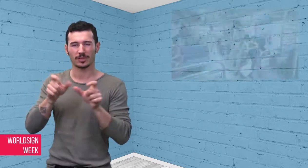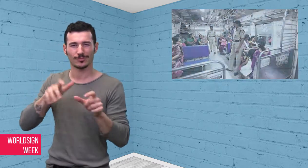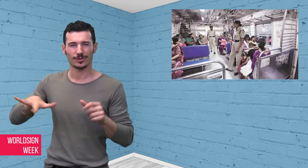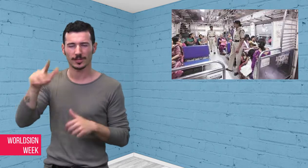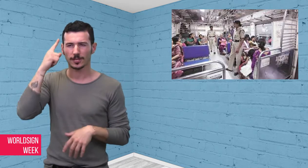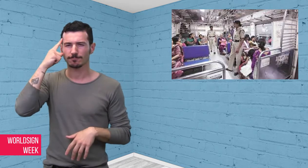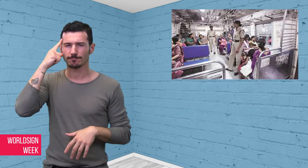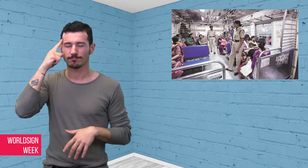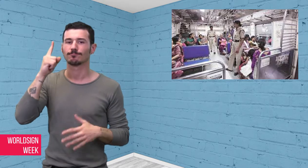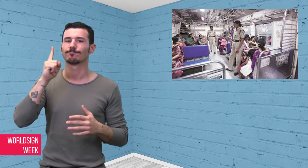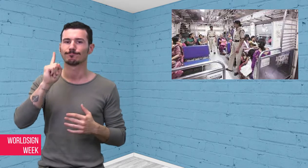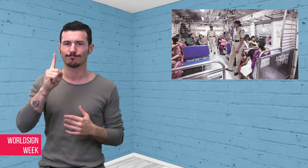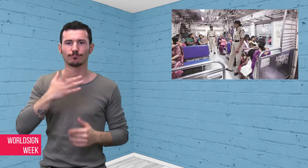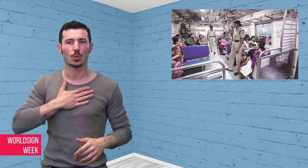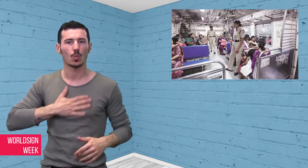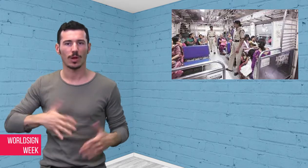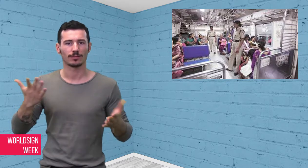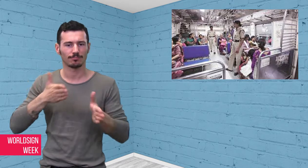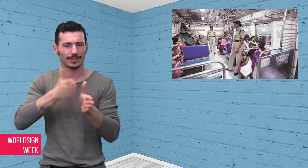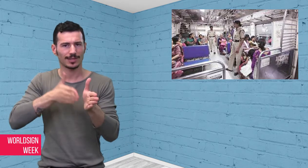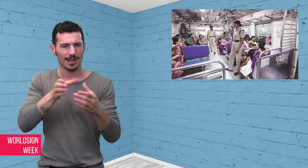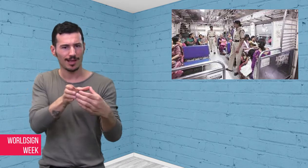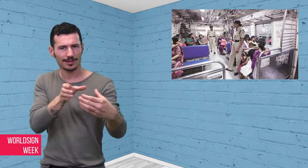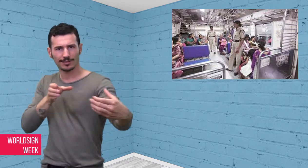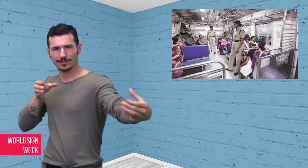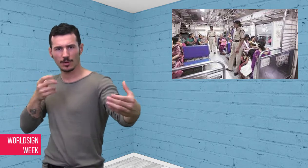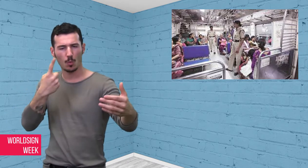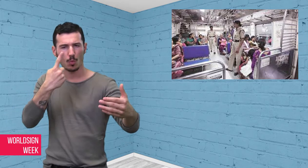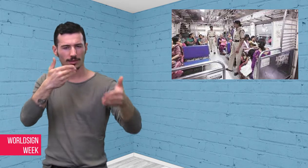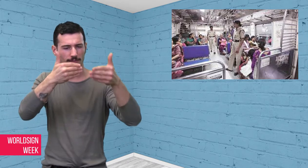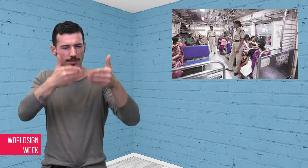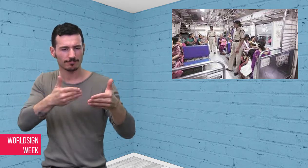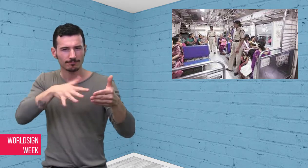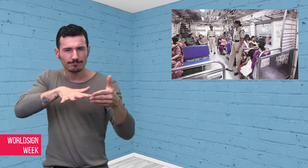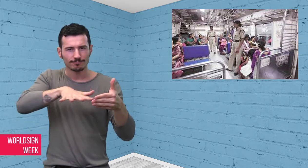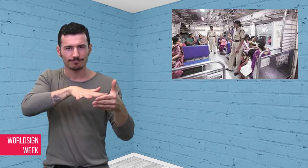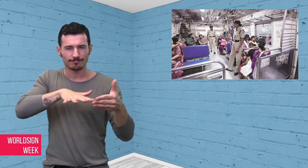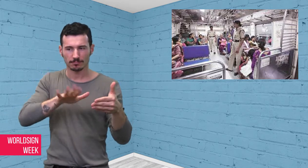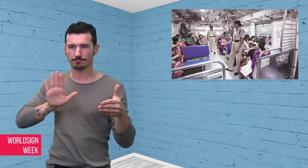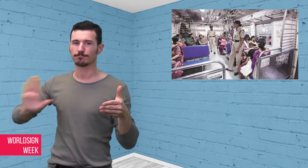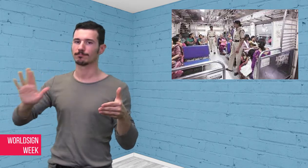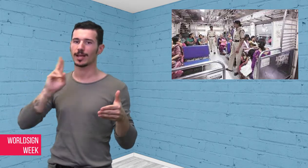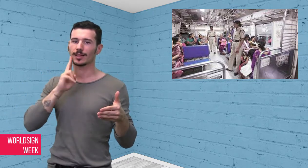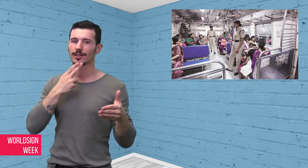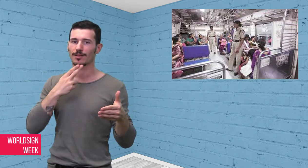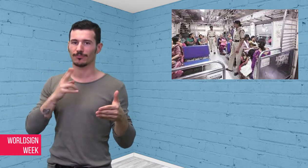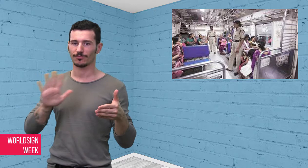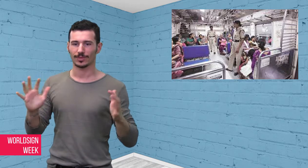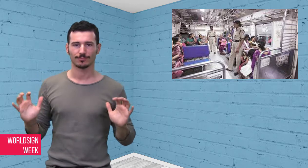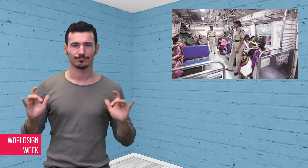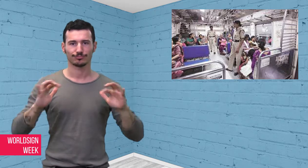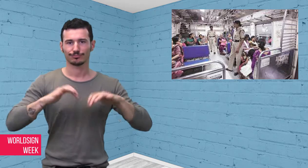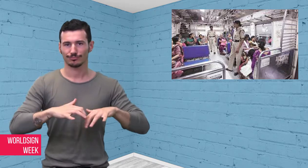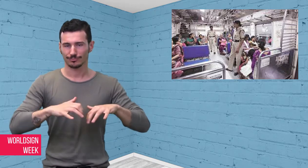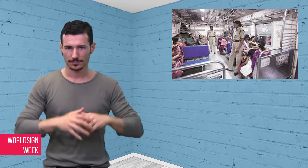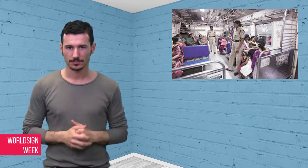create Deaf Space on trains and socialize. A section on the train in